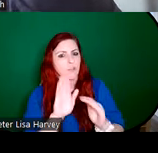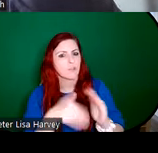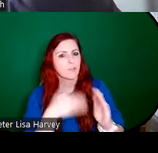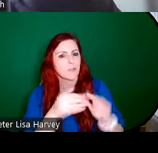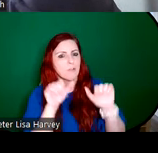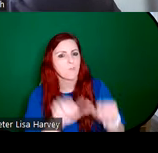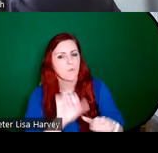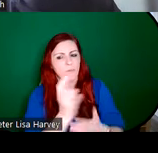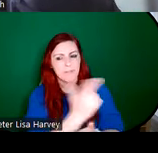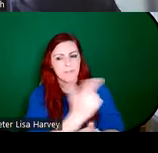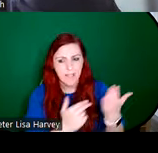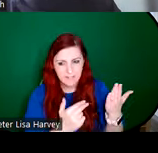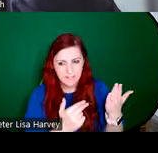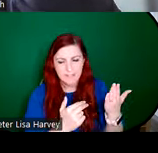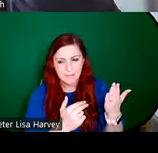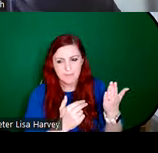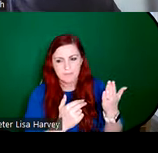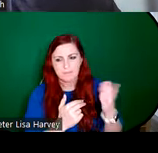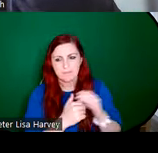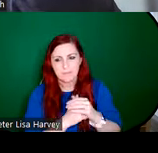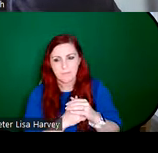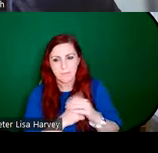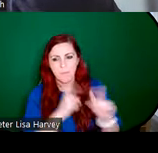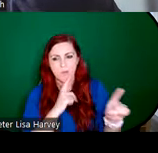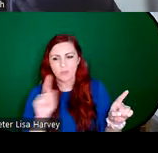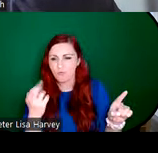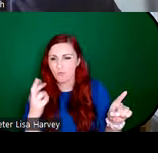the norm in An Túr Ghloine. An Túr Ghloine really emphasized the idea that they